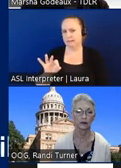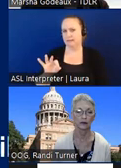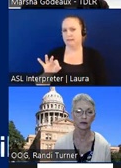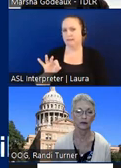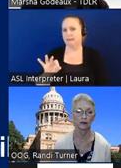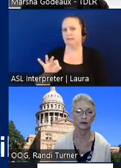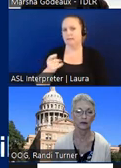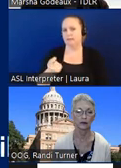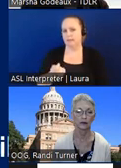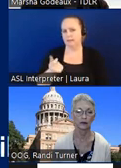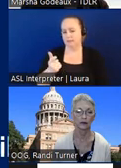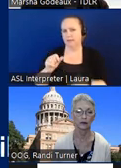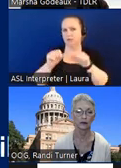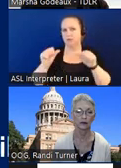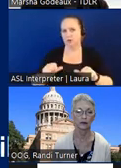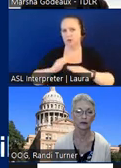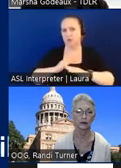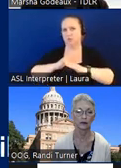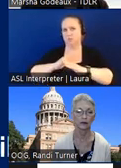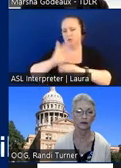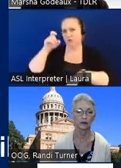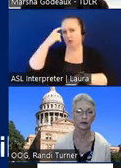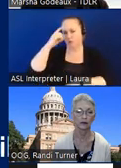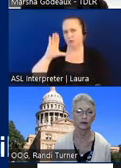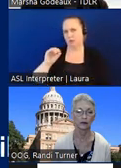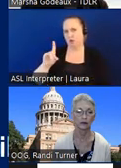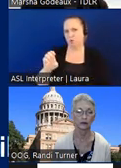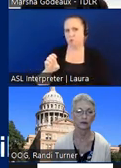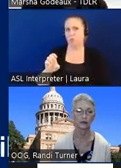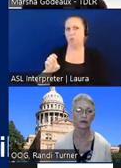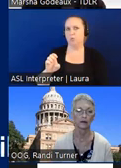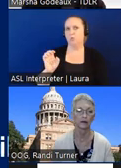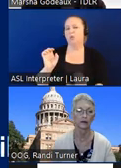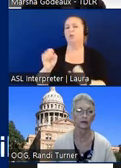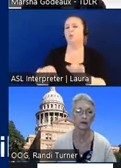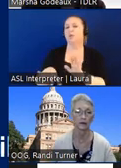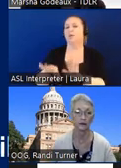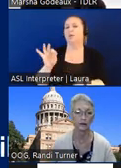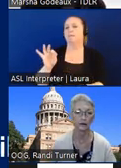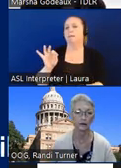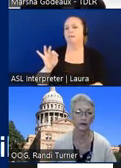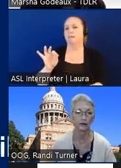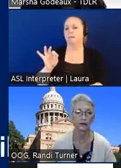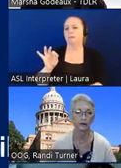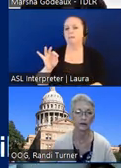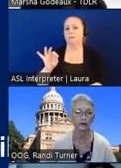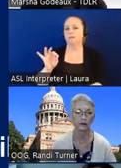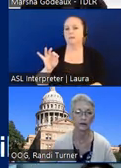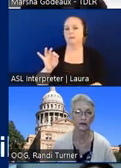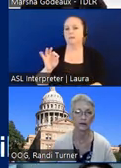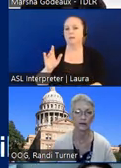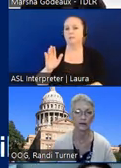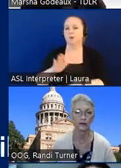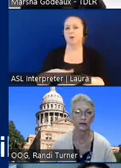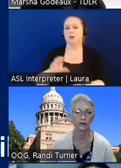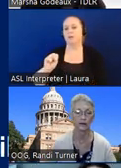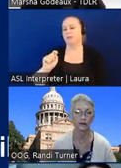of architectural barriers government code you can find it on the statutes dot capital